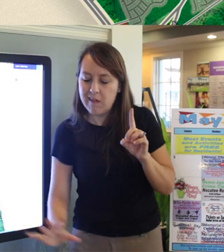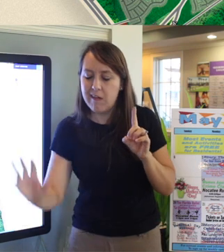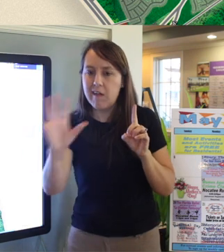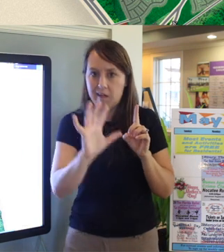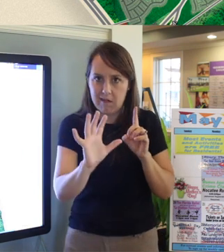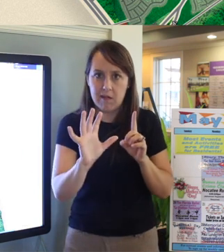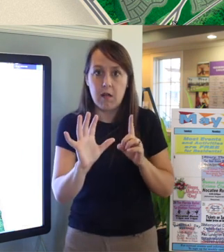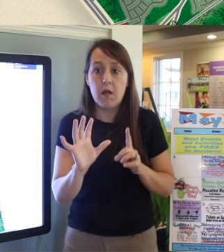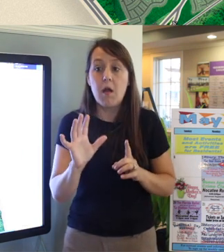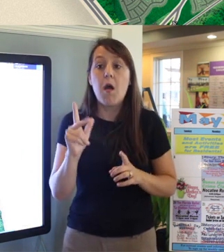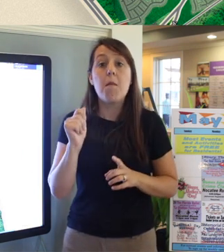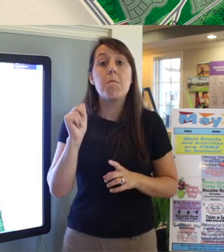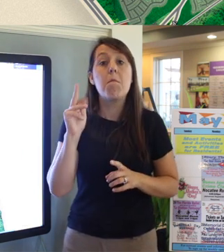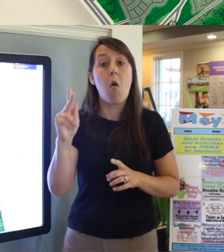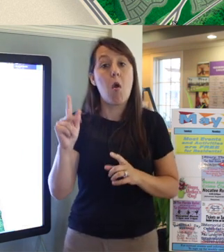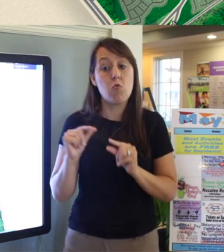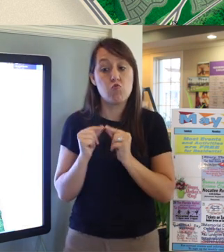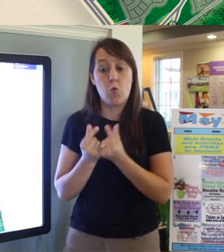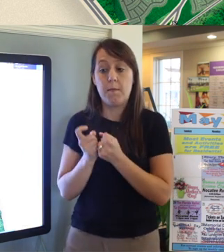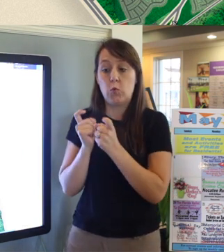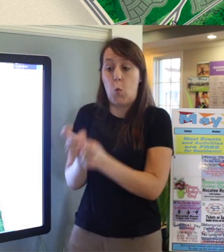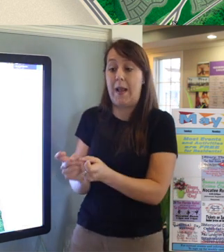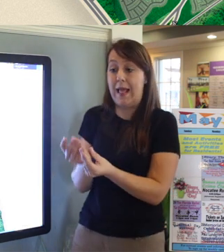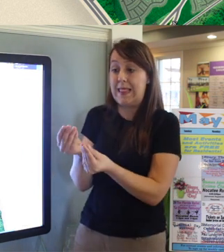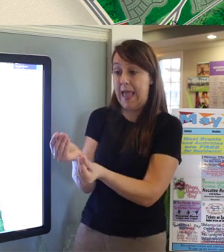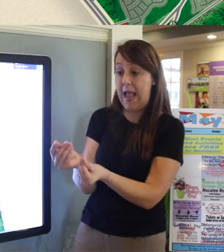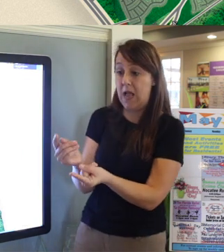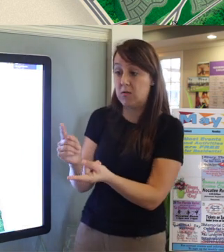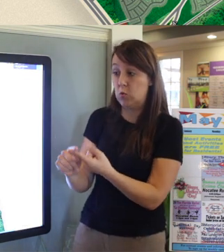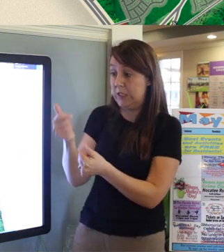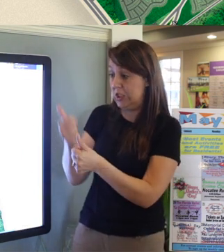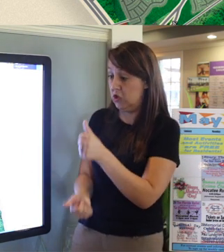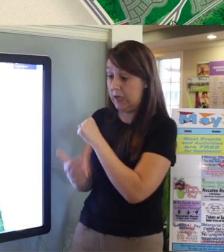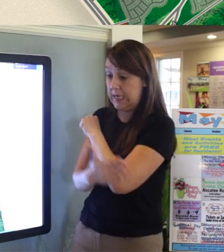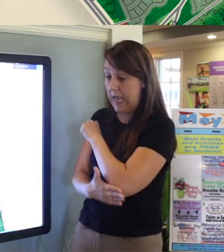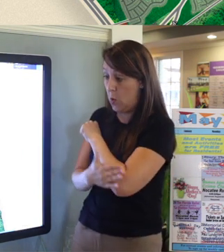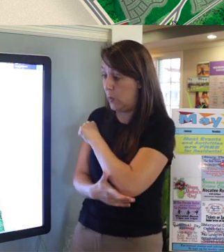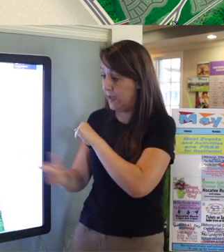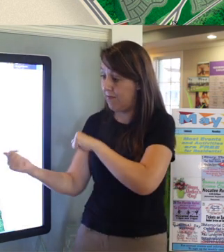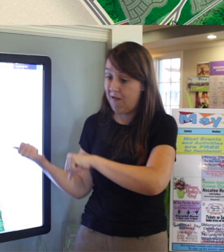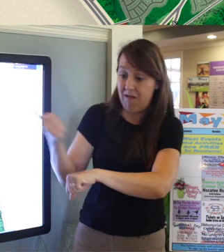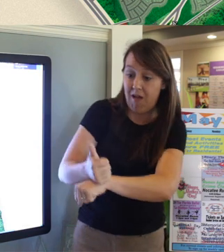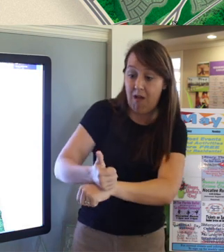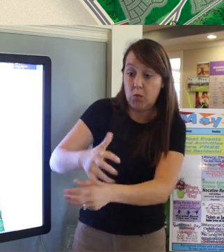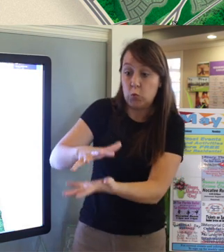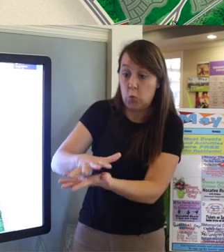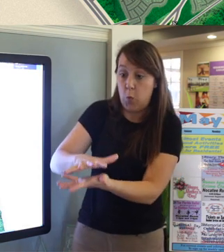and the Parc Group donated land to both counties for schools to be built in Nocatee